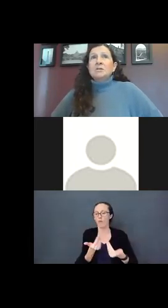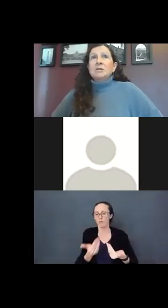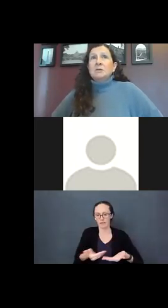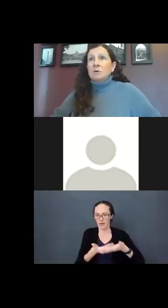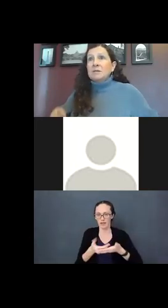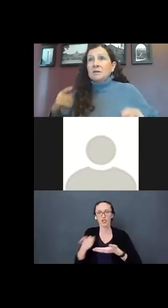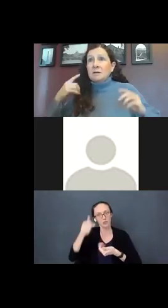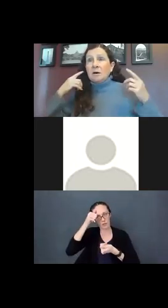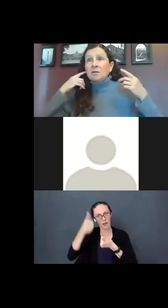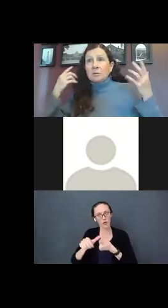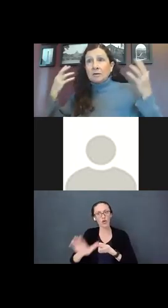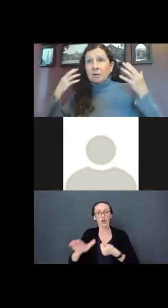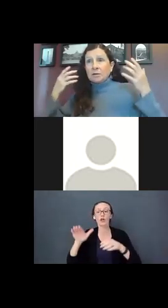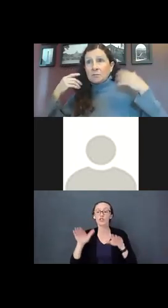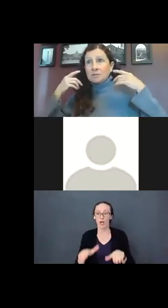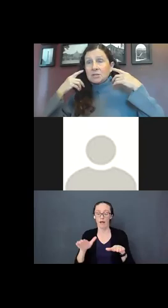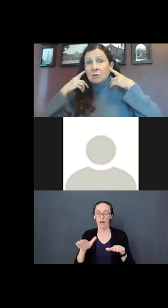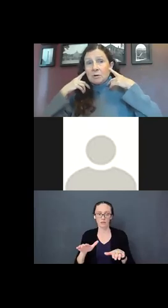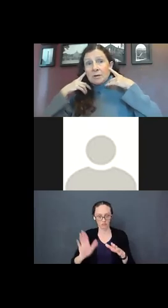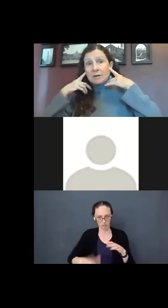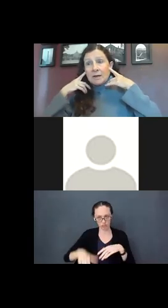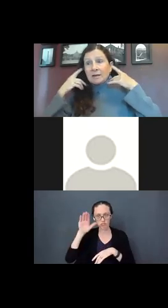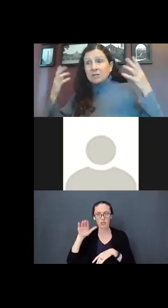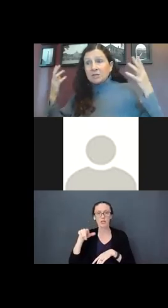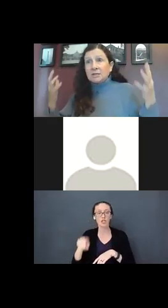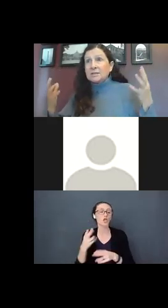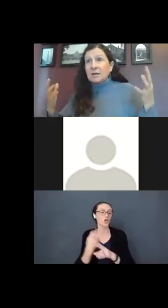She wasn't an auditory learner. She wore hearing aids, she didn't sign,